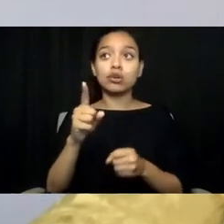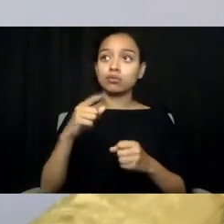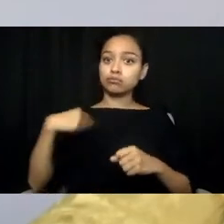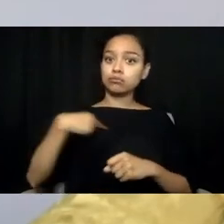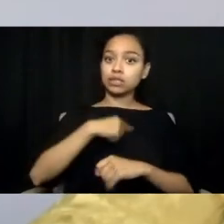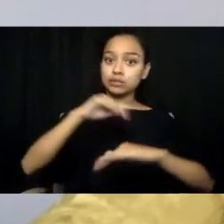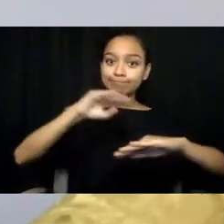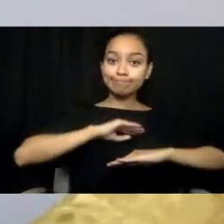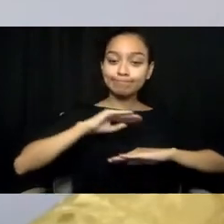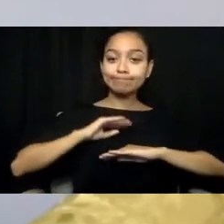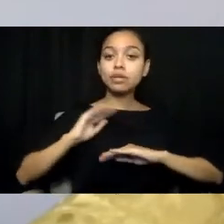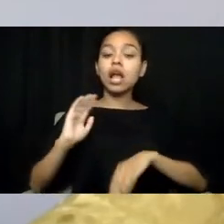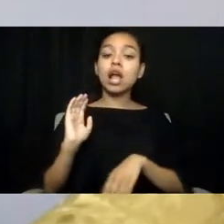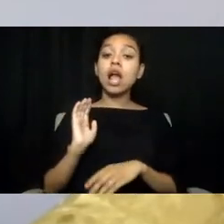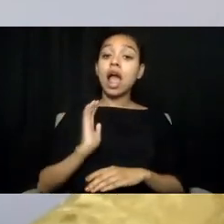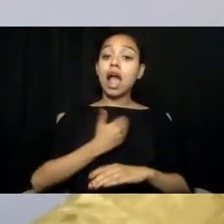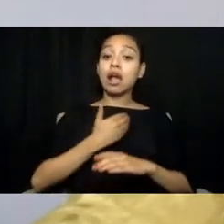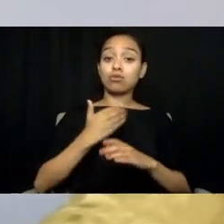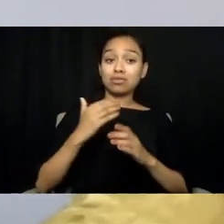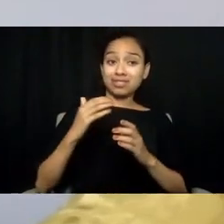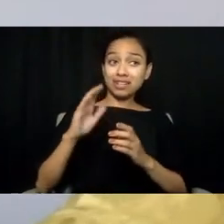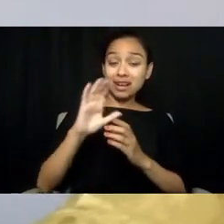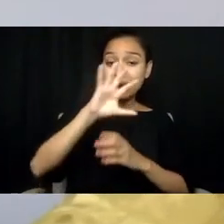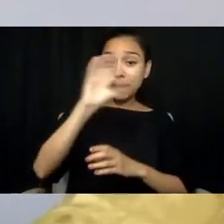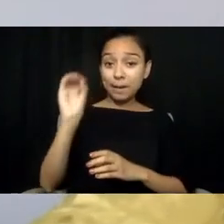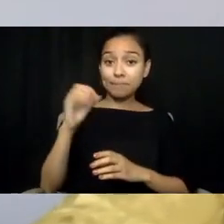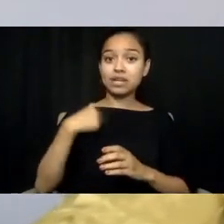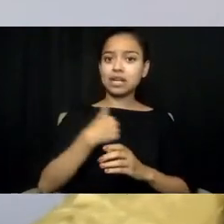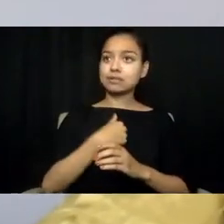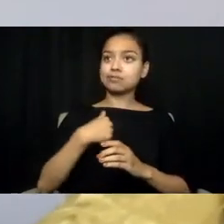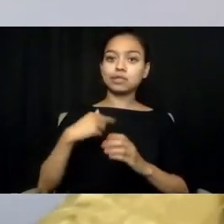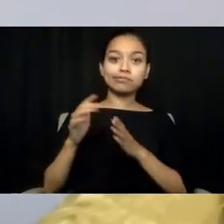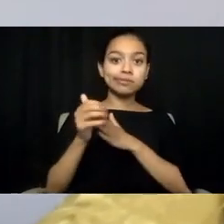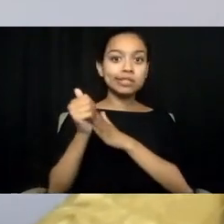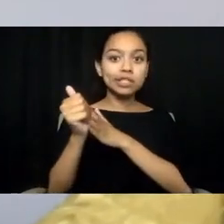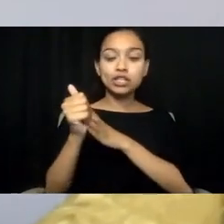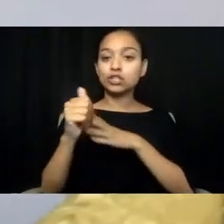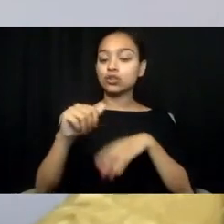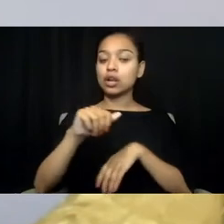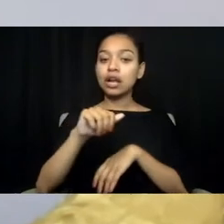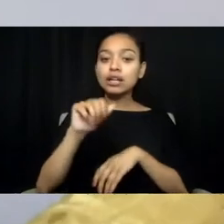in the suicide prevention field for the past 15 years. Shelby Rowe, a member of the Chickasaw Nation,